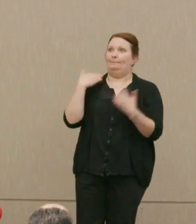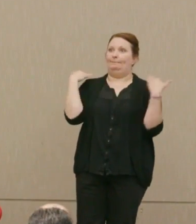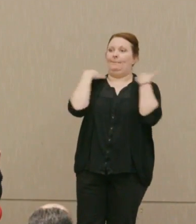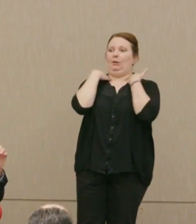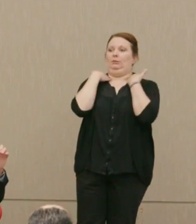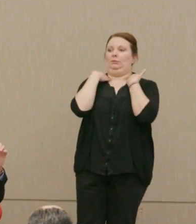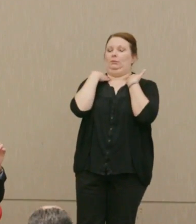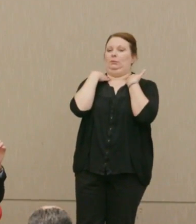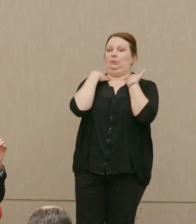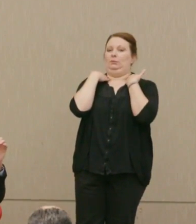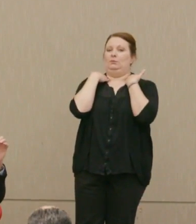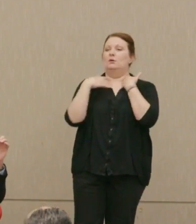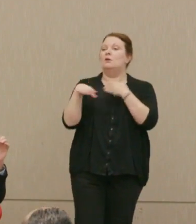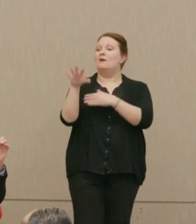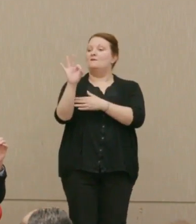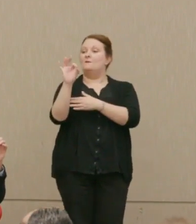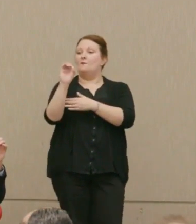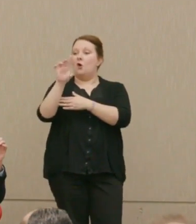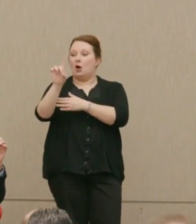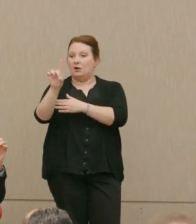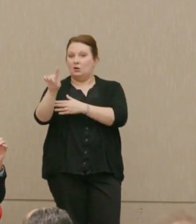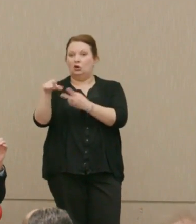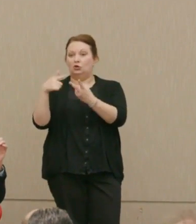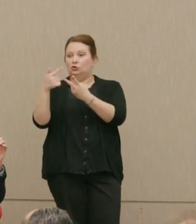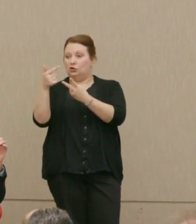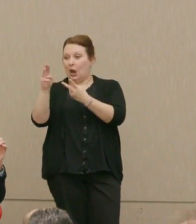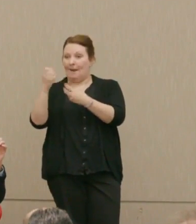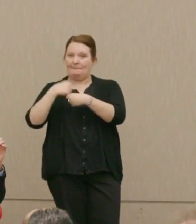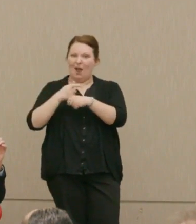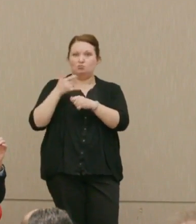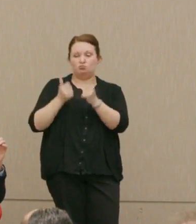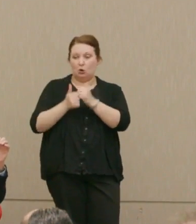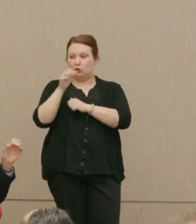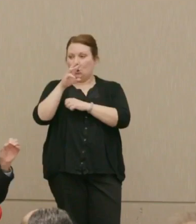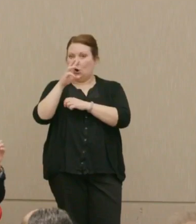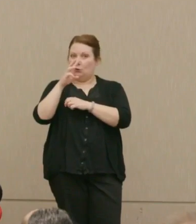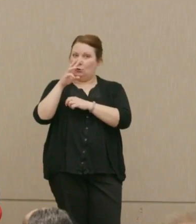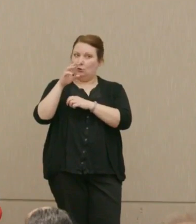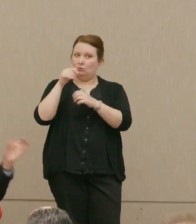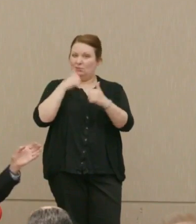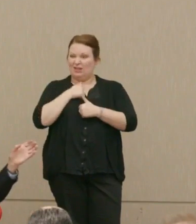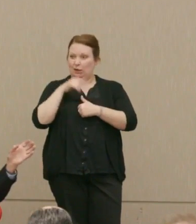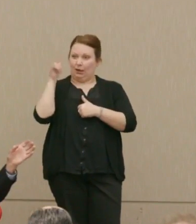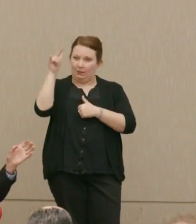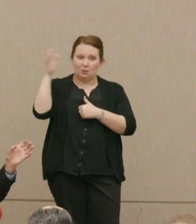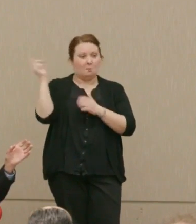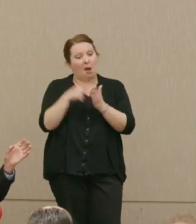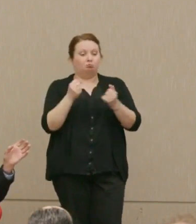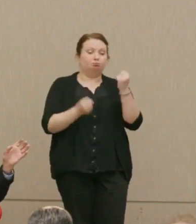Ford and GM, who'd most of the planes and tanks, went back to building cars and did